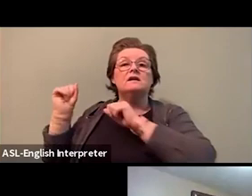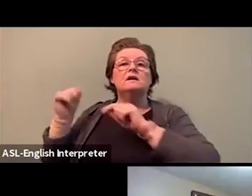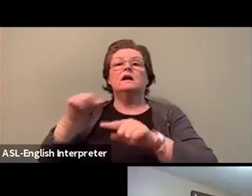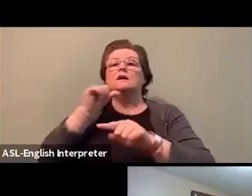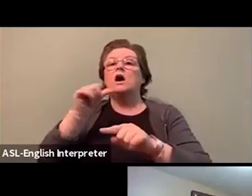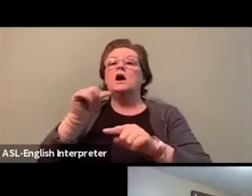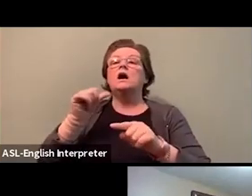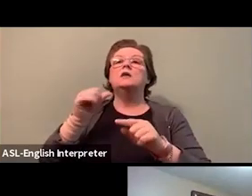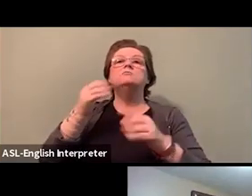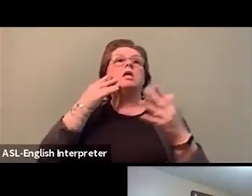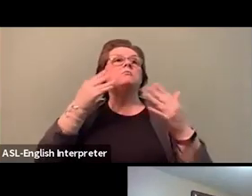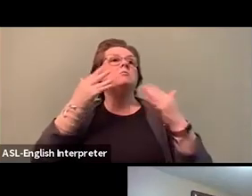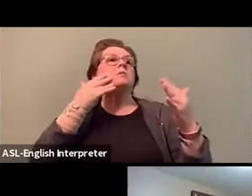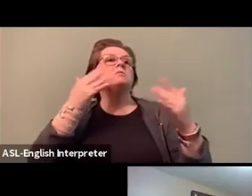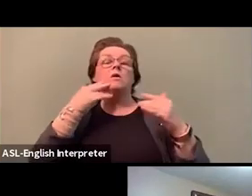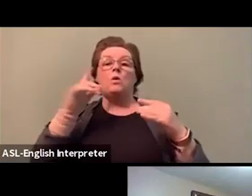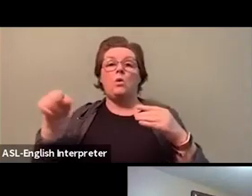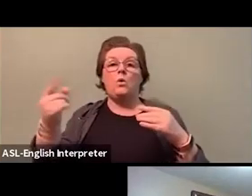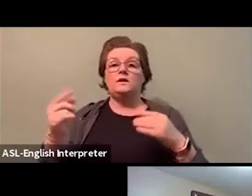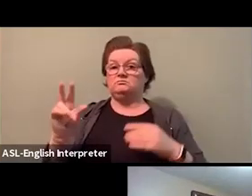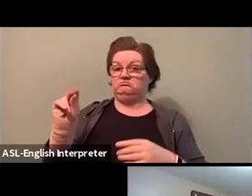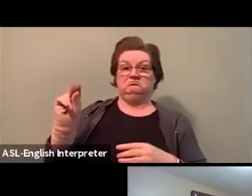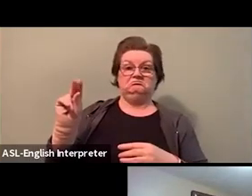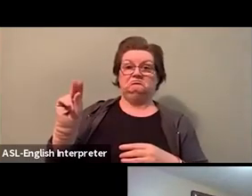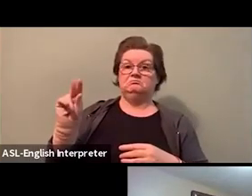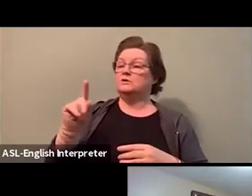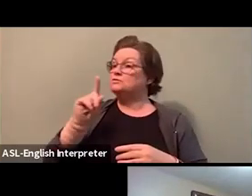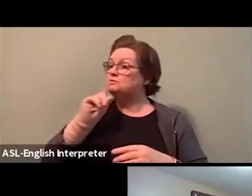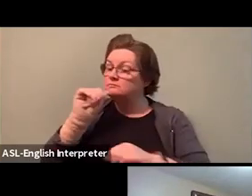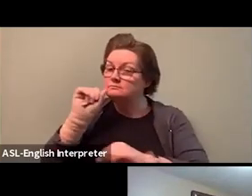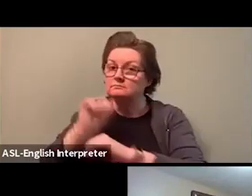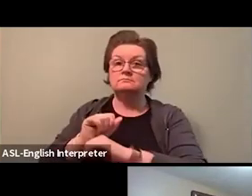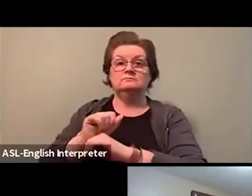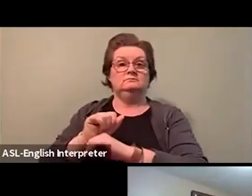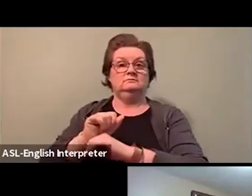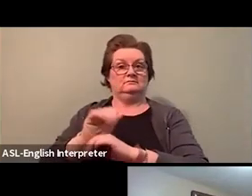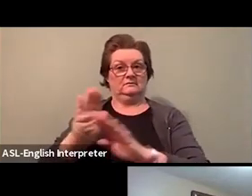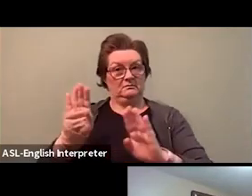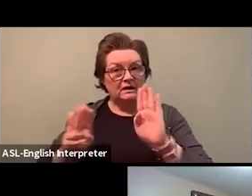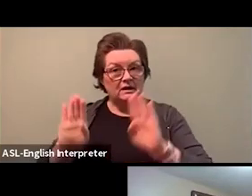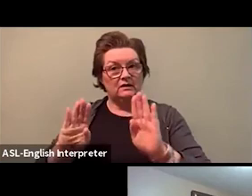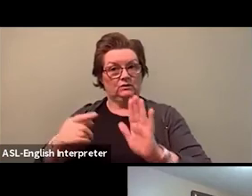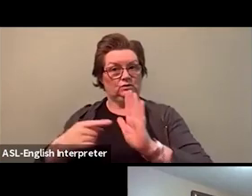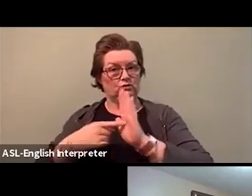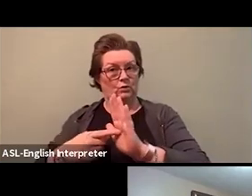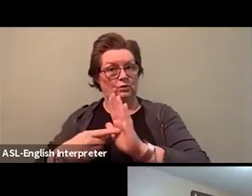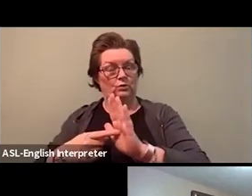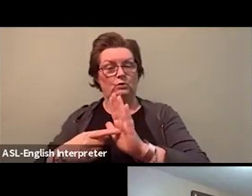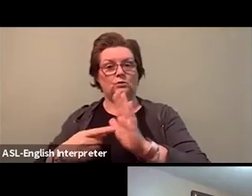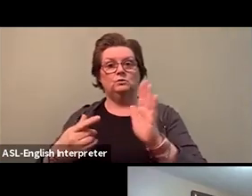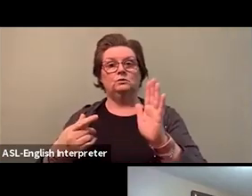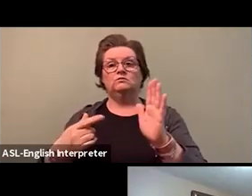They showed the appreciation that they know that if they stand together with everyone else,